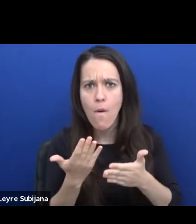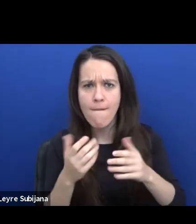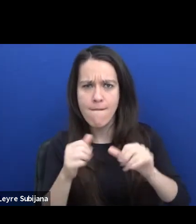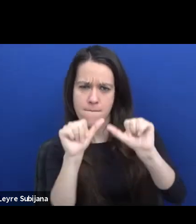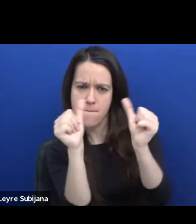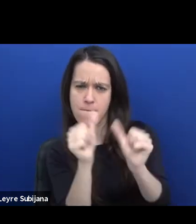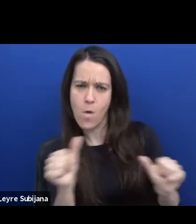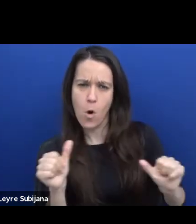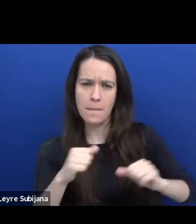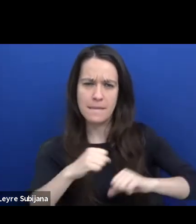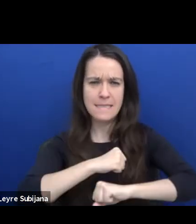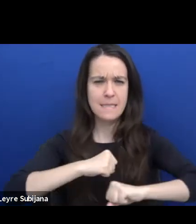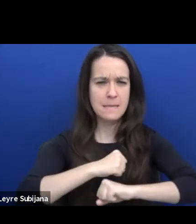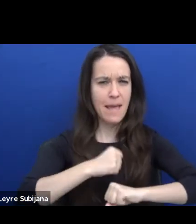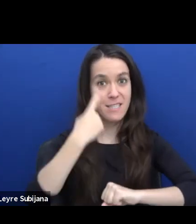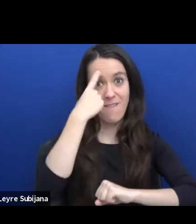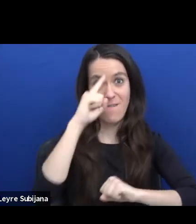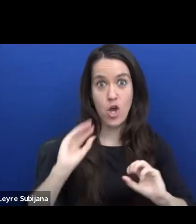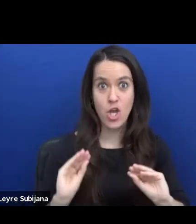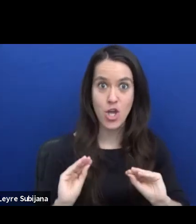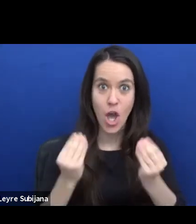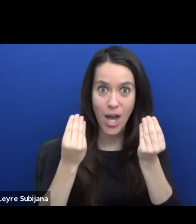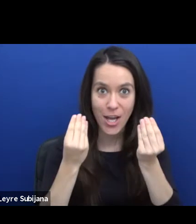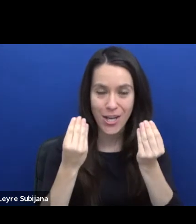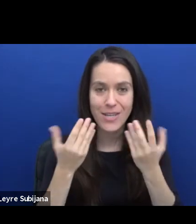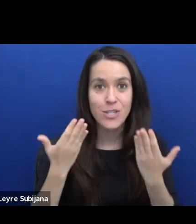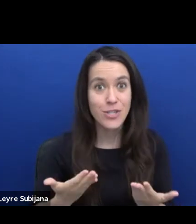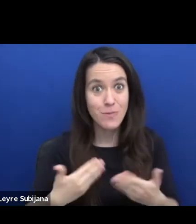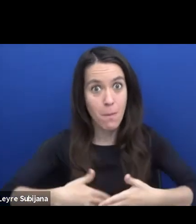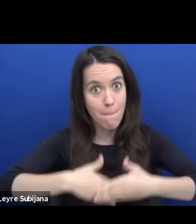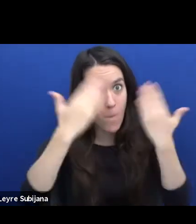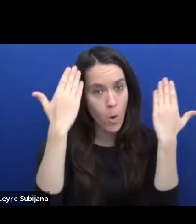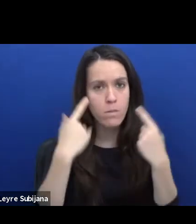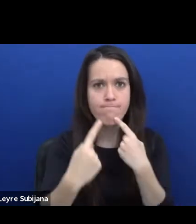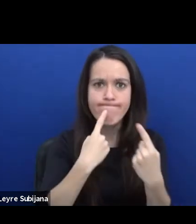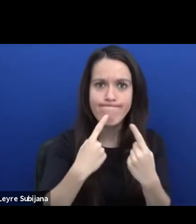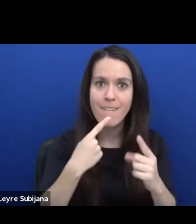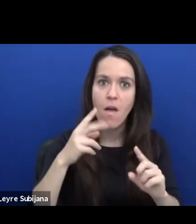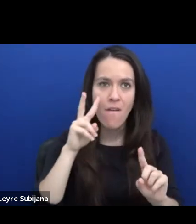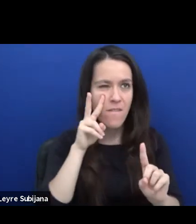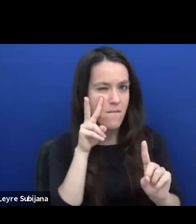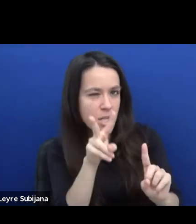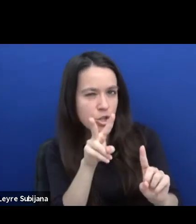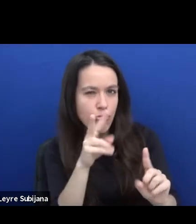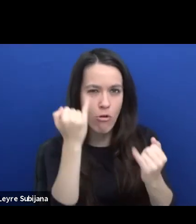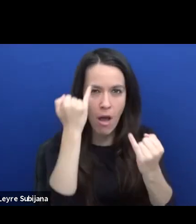This morning we will discuss our visions, ideas and strategies on how we can bring theatre